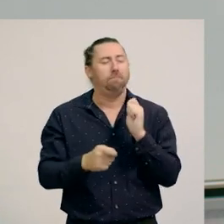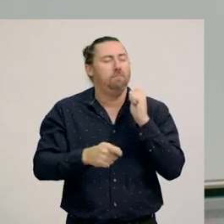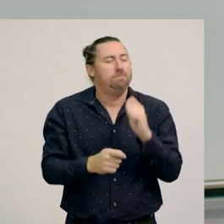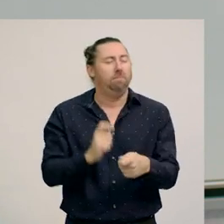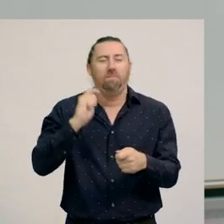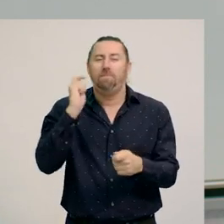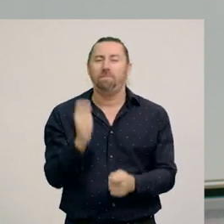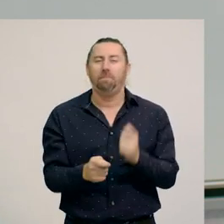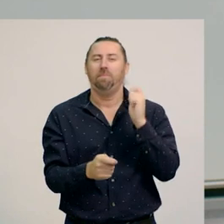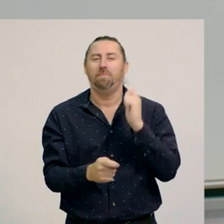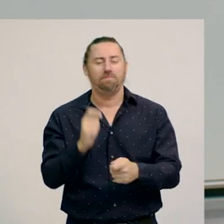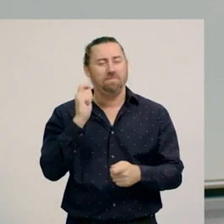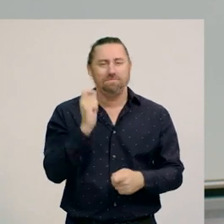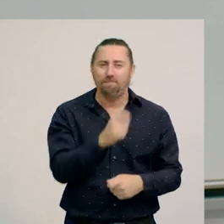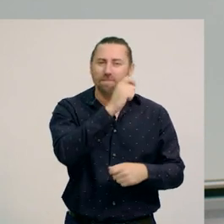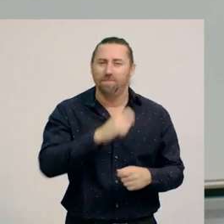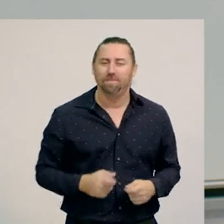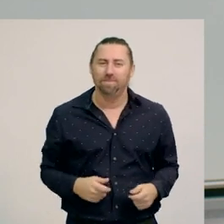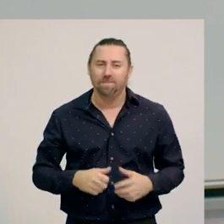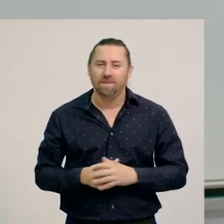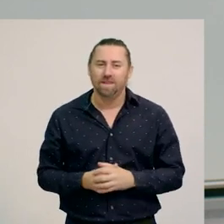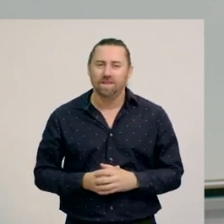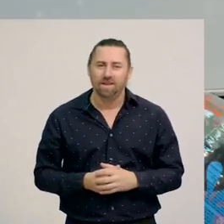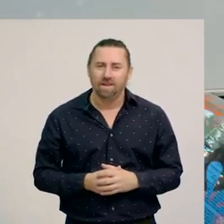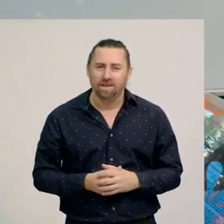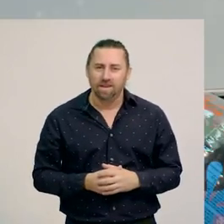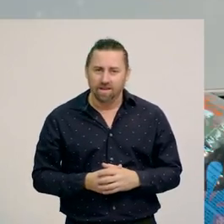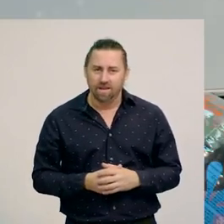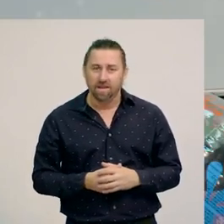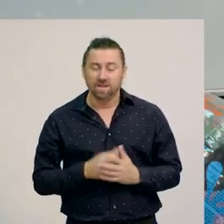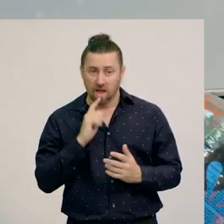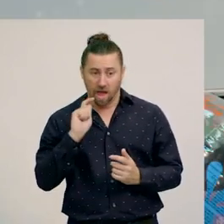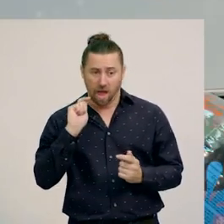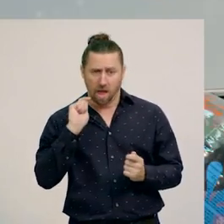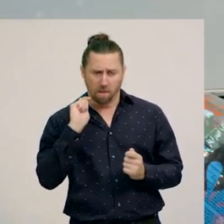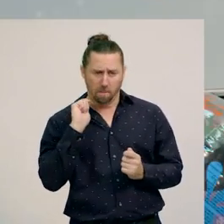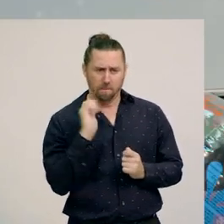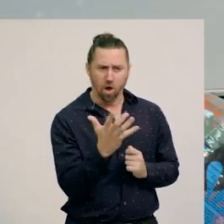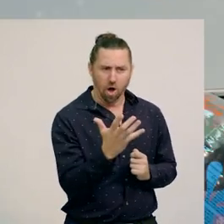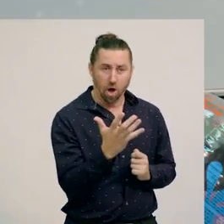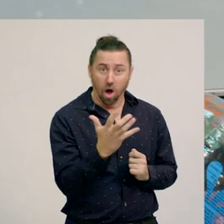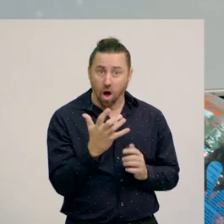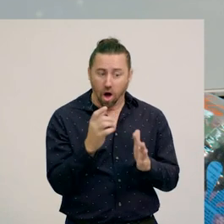[rattling sound] So, that’s a push and pull movement.